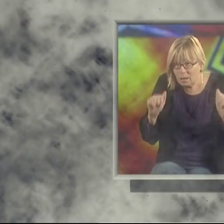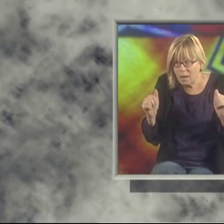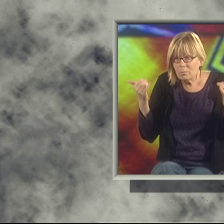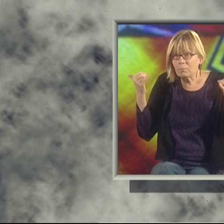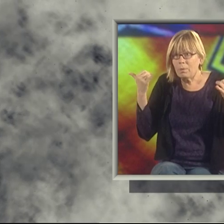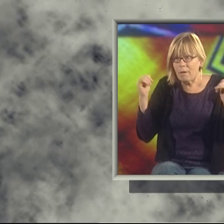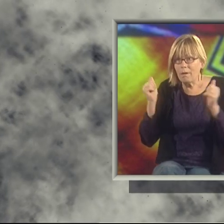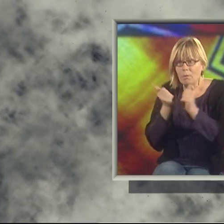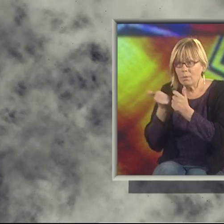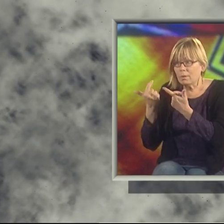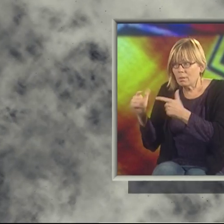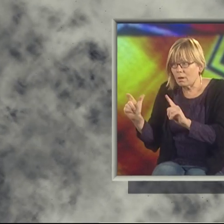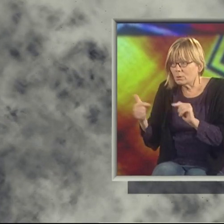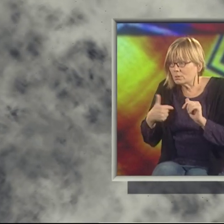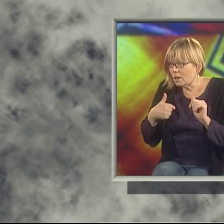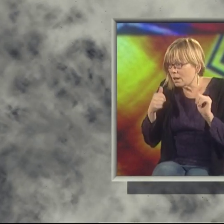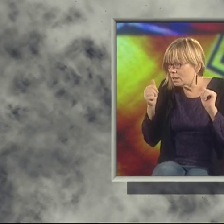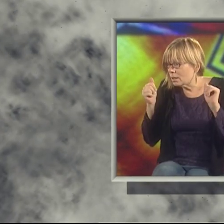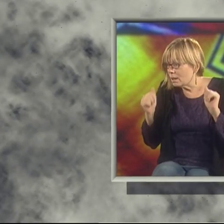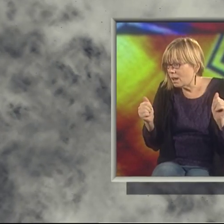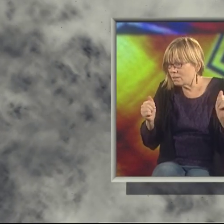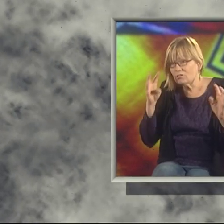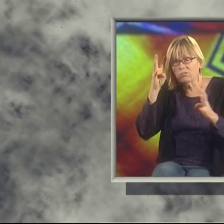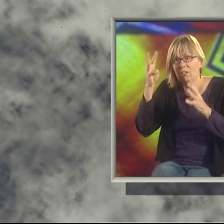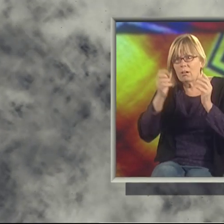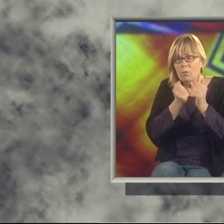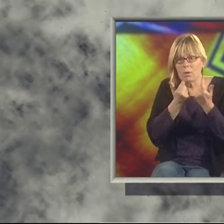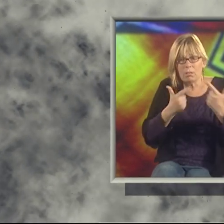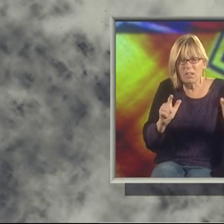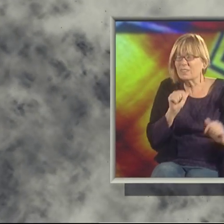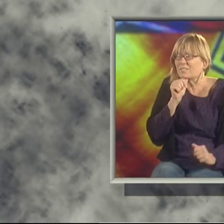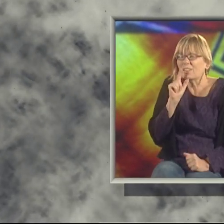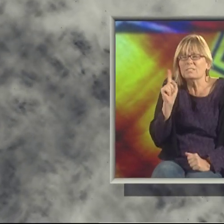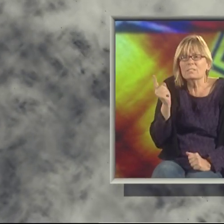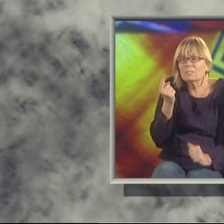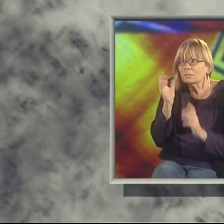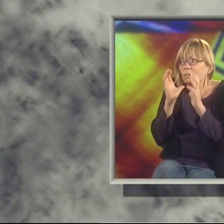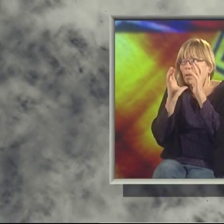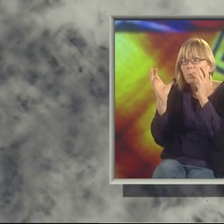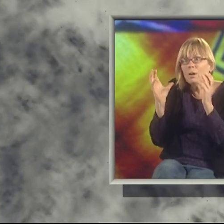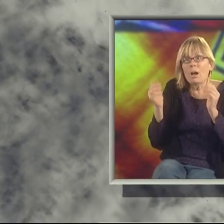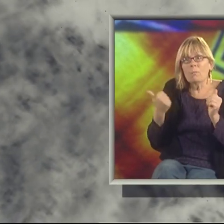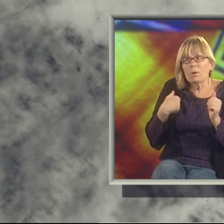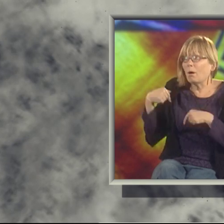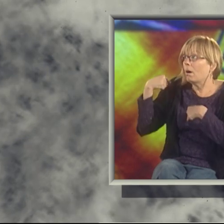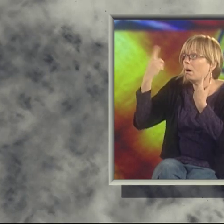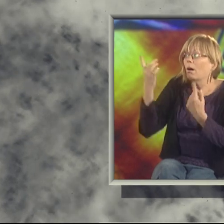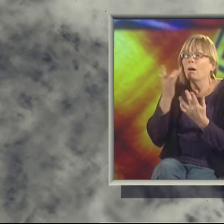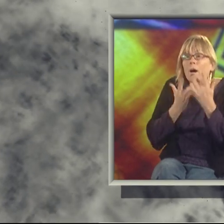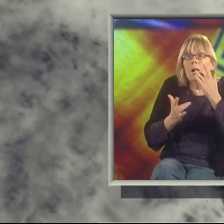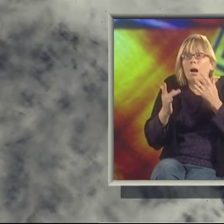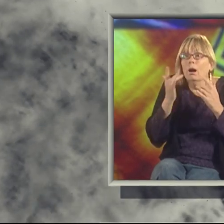I can play with language. I can be creative with it. I don't have to just communicate, you know,